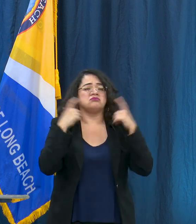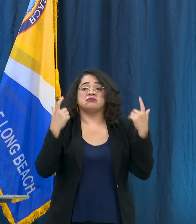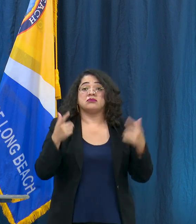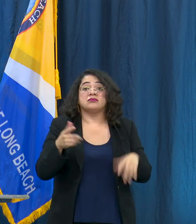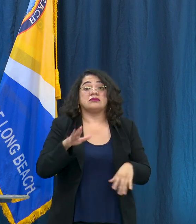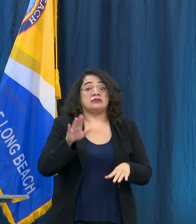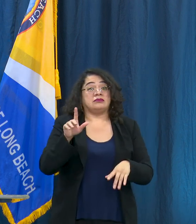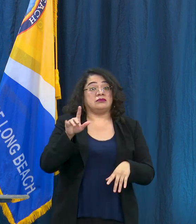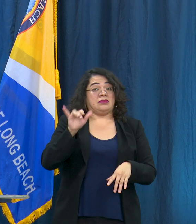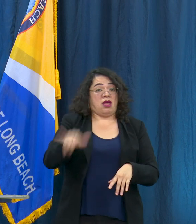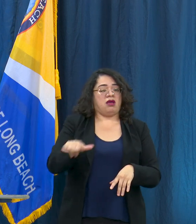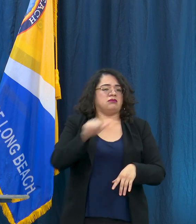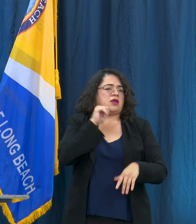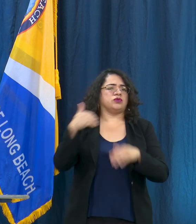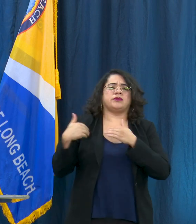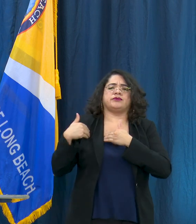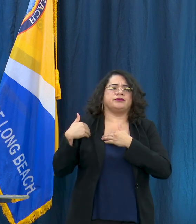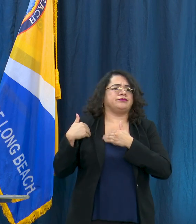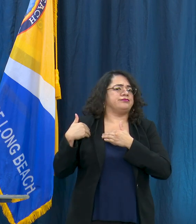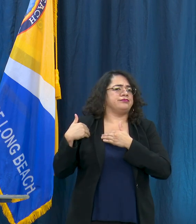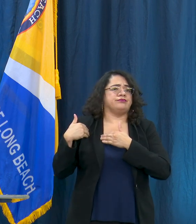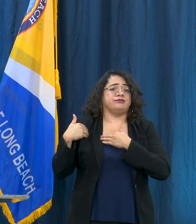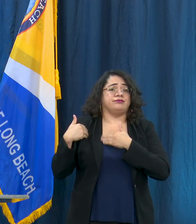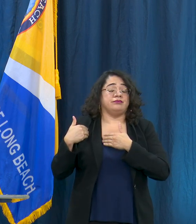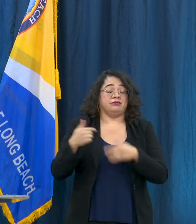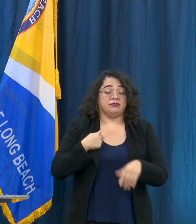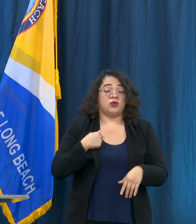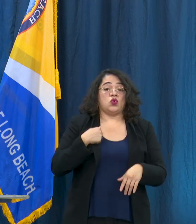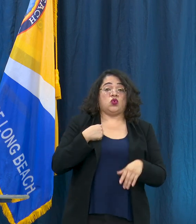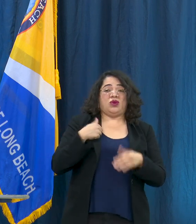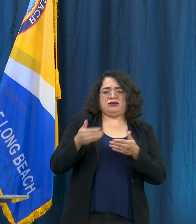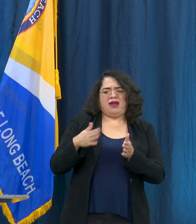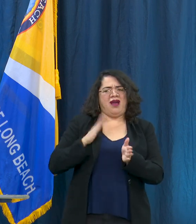opinion and certainly in mine and in our citys and we would hope that other